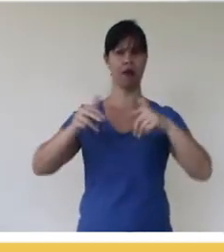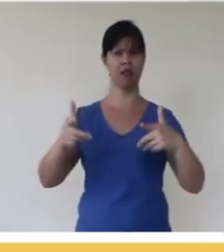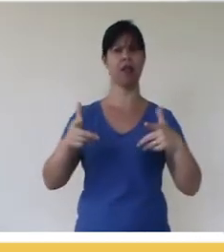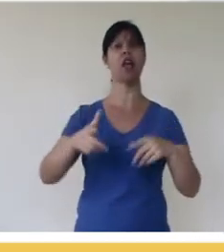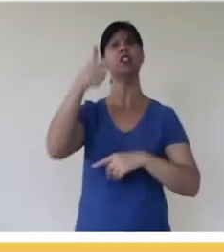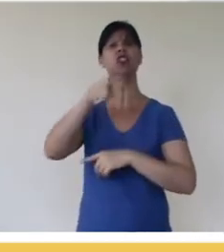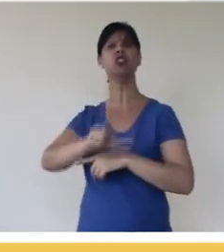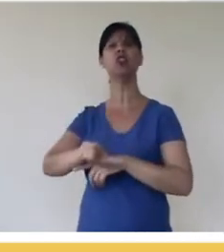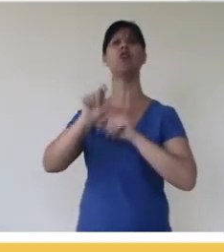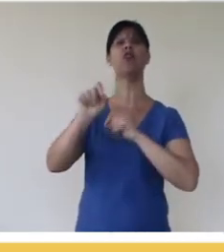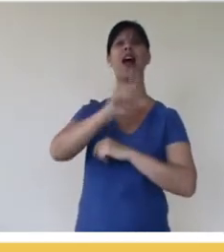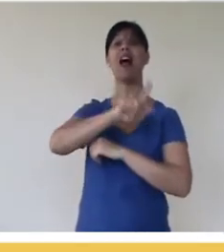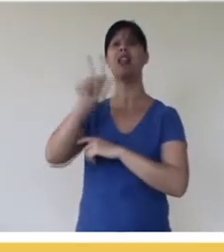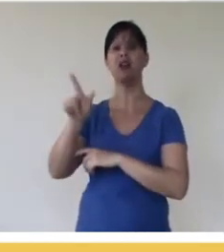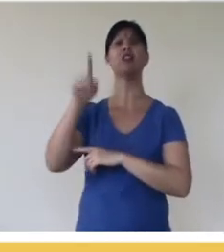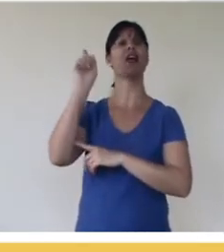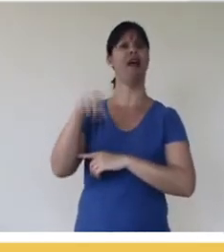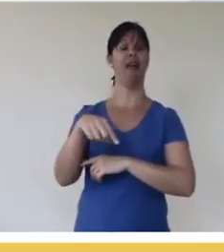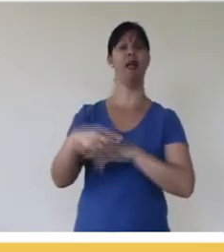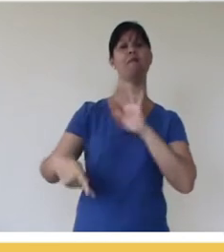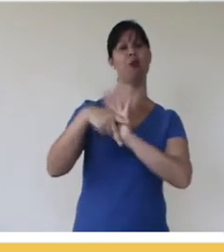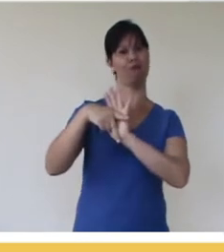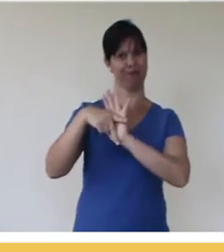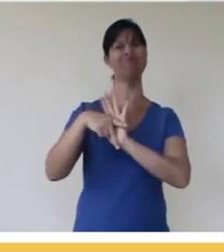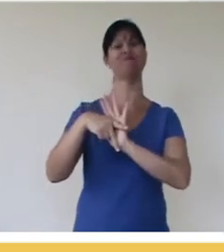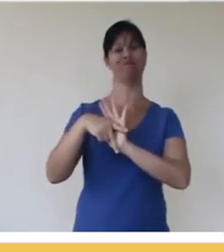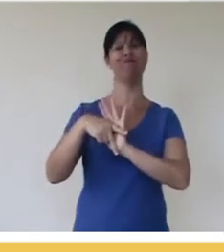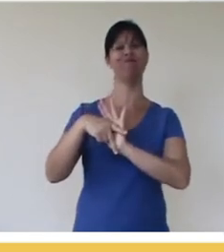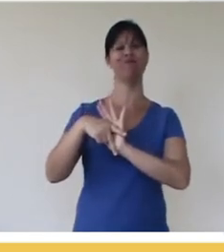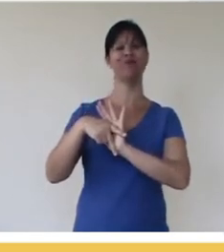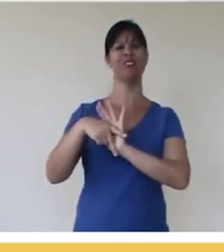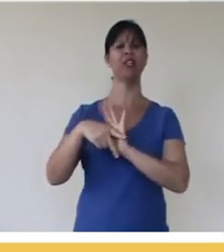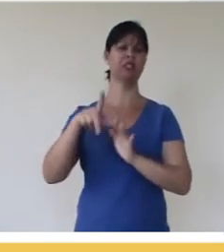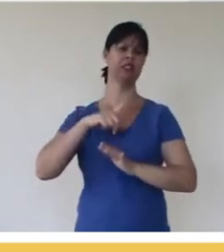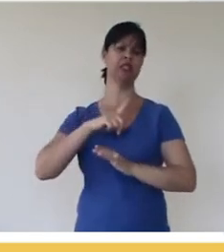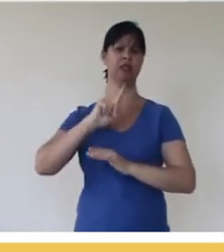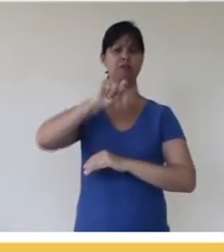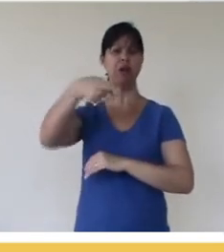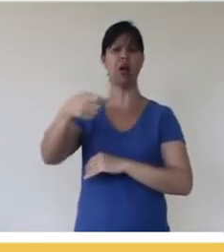and again the language is also appropriate and under Creative Commons terms, so